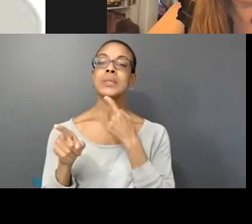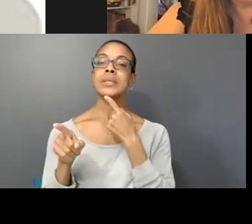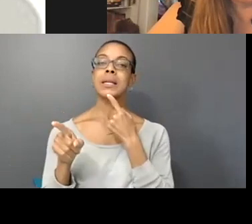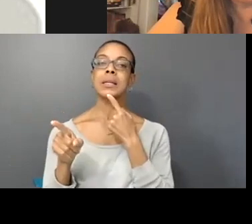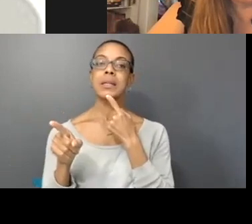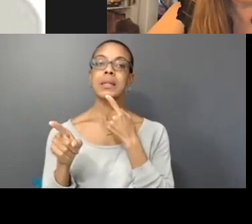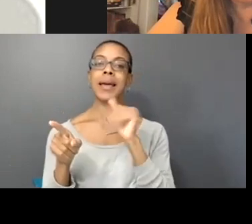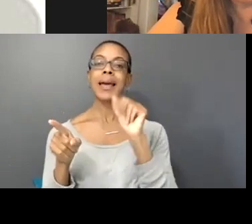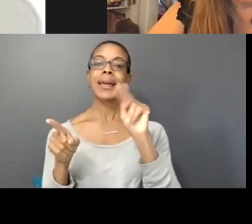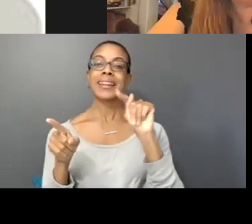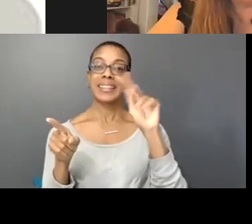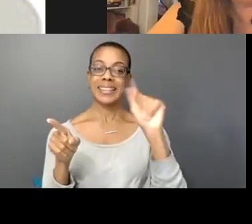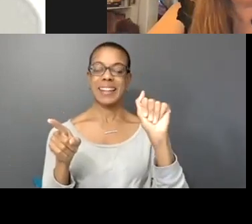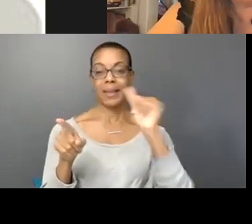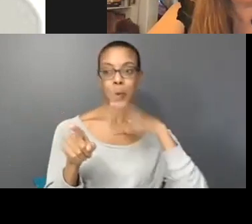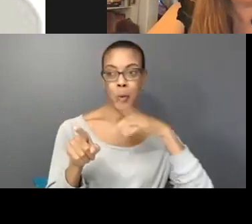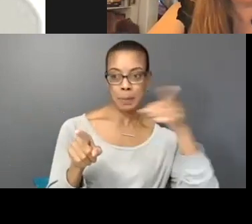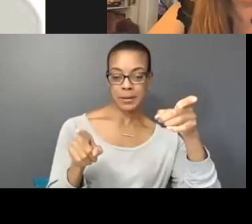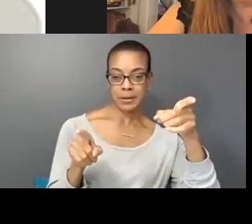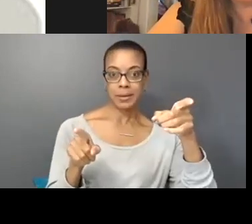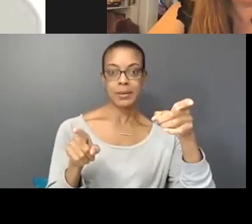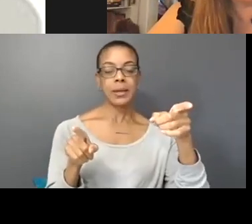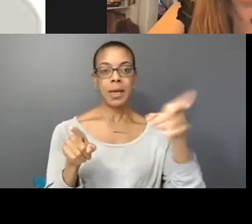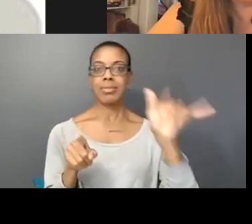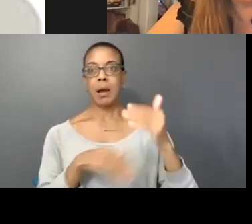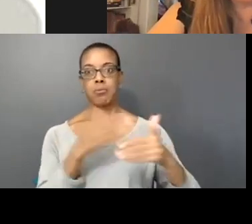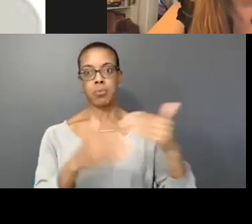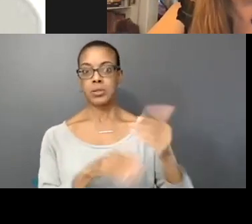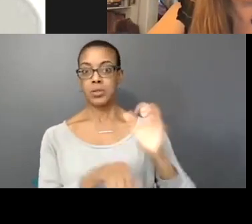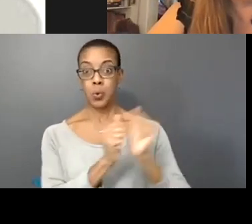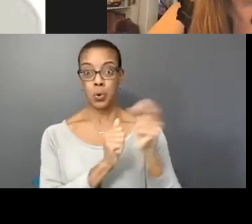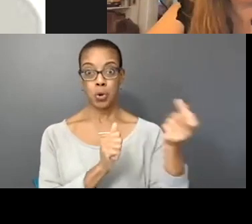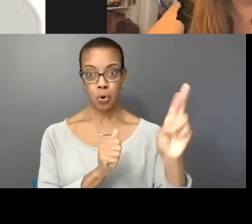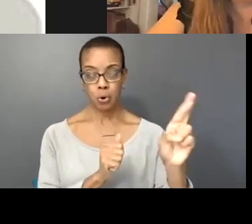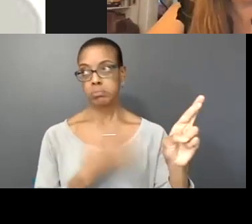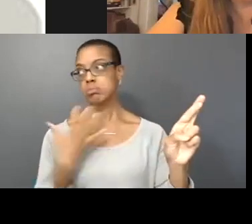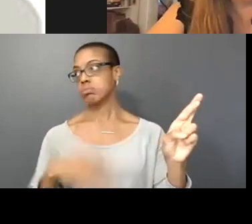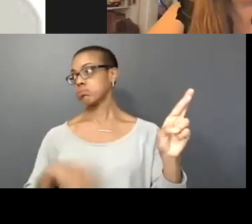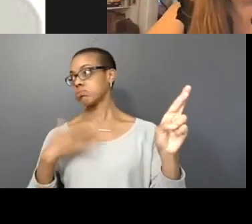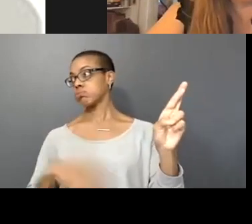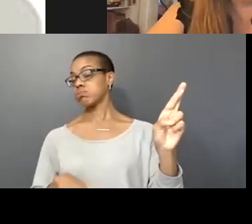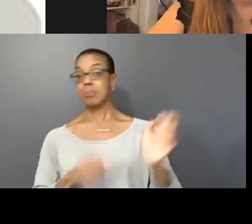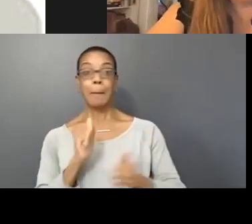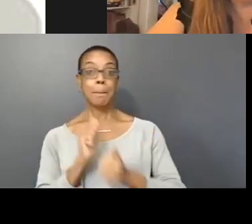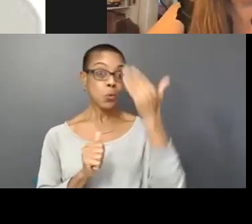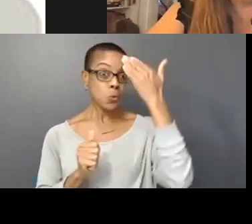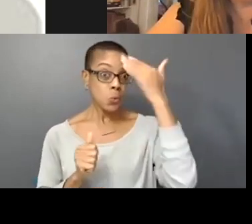it was a very moving process for me to work with her because most of you don't know I actually don't have a dance background.